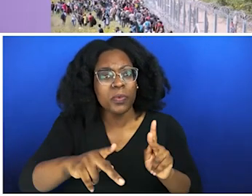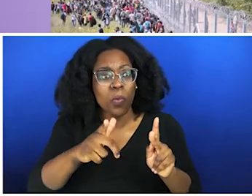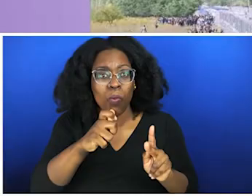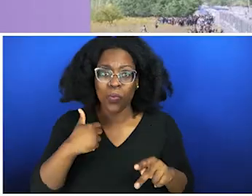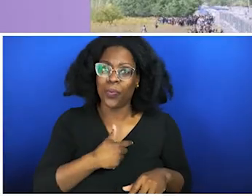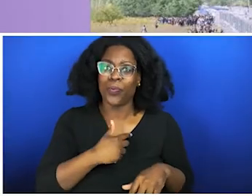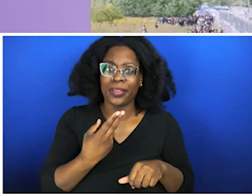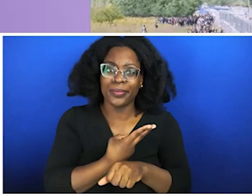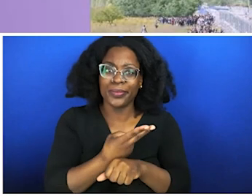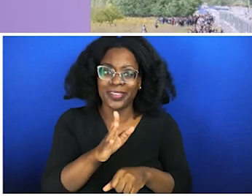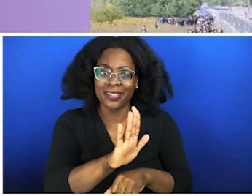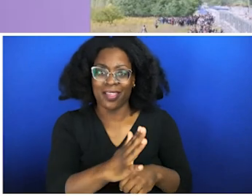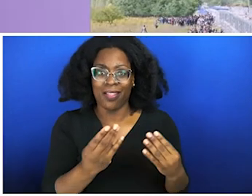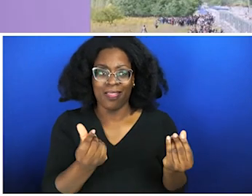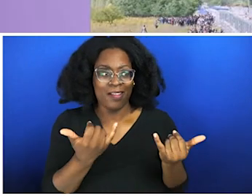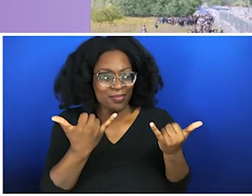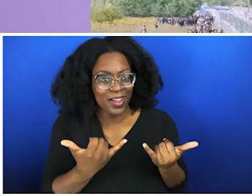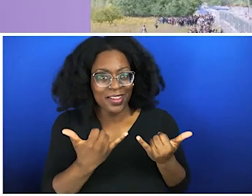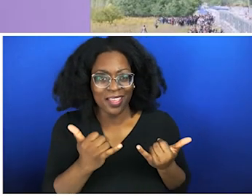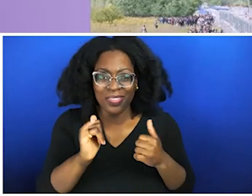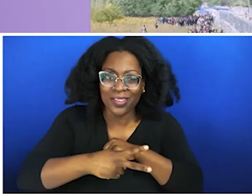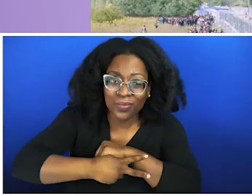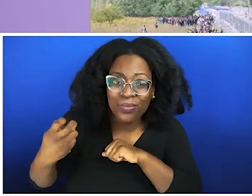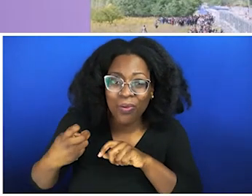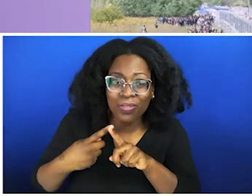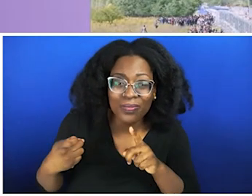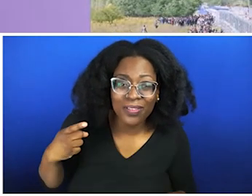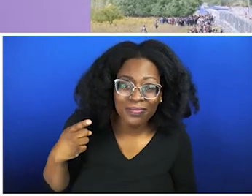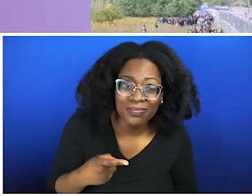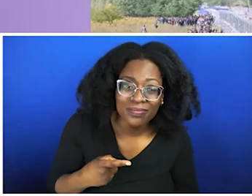that, that's major. Because we are on stolen land, and we are also on land that has been